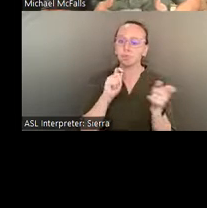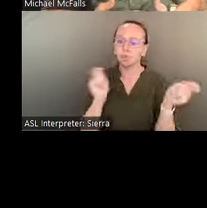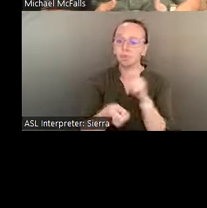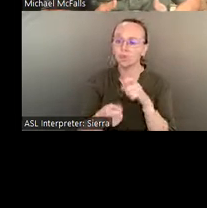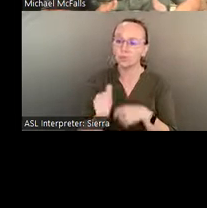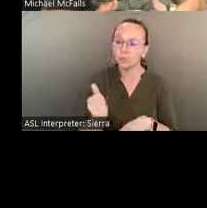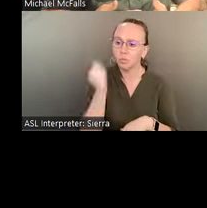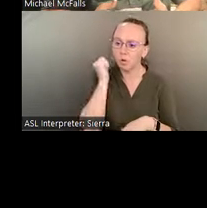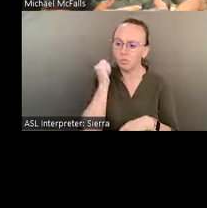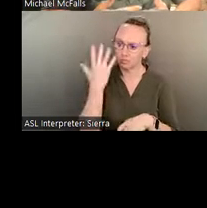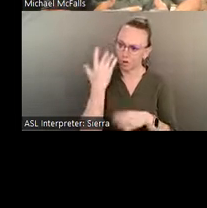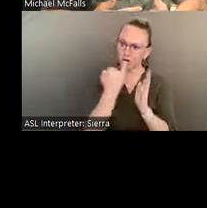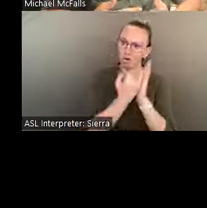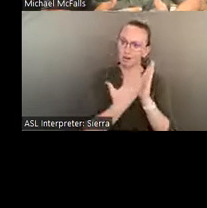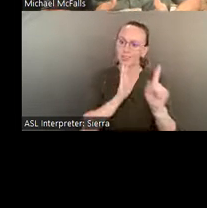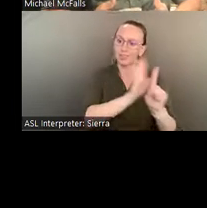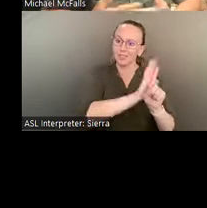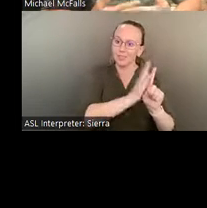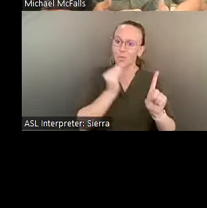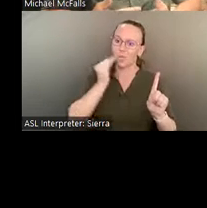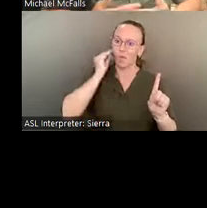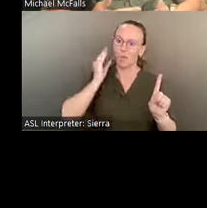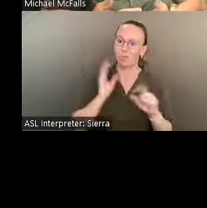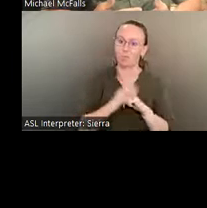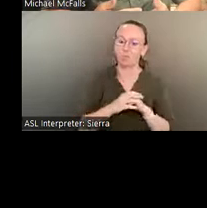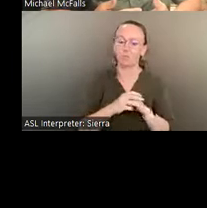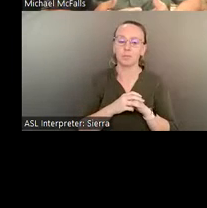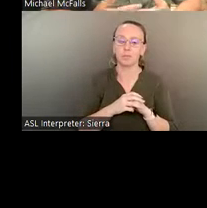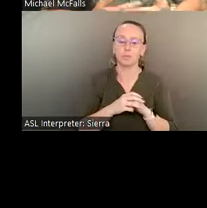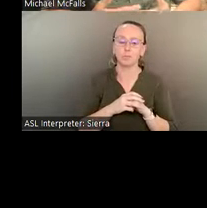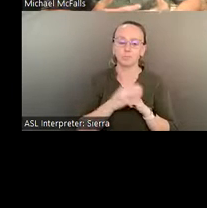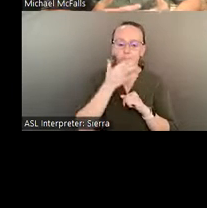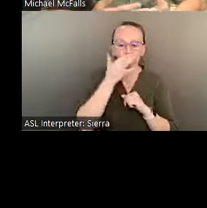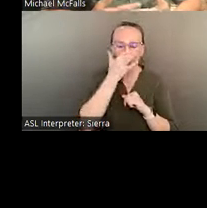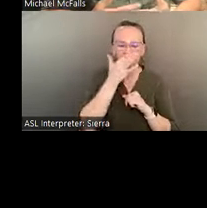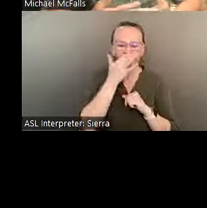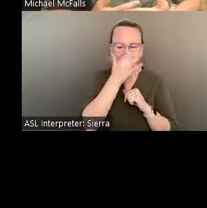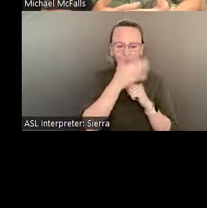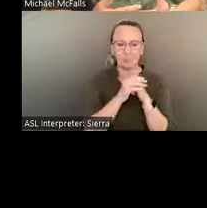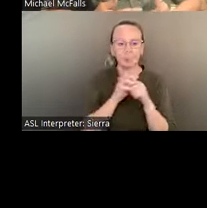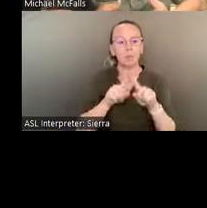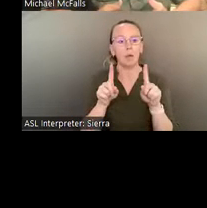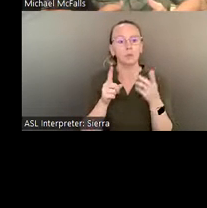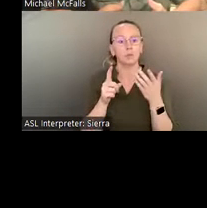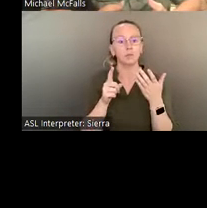home- but we can bring this, we can bring this message about Pasaquan outside of the boundaries of the walls.